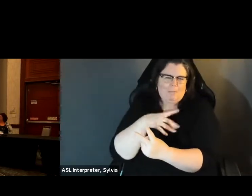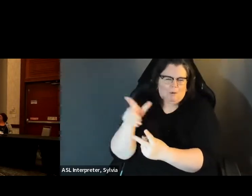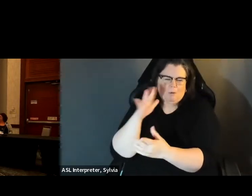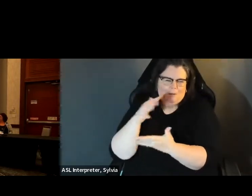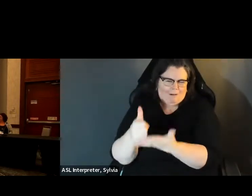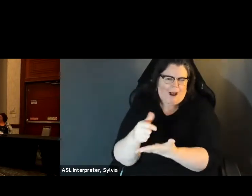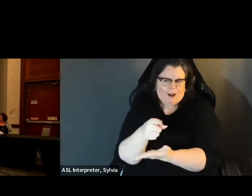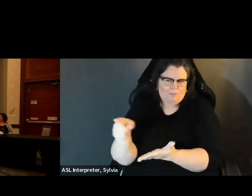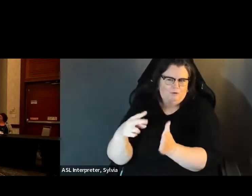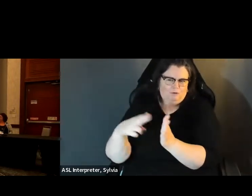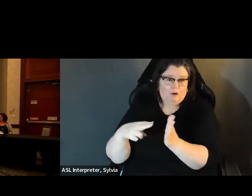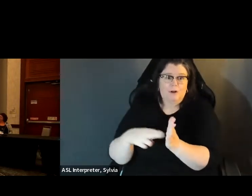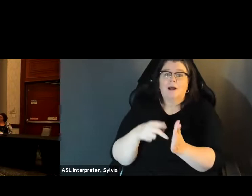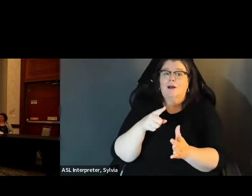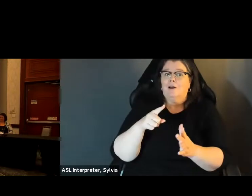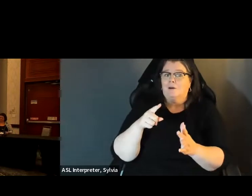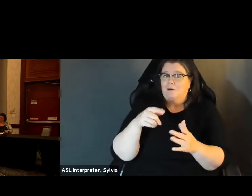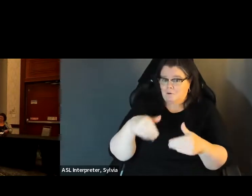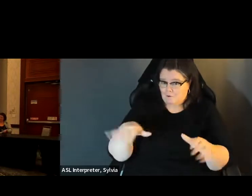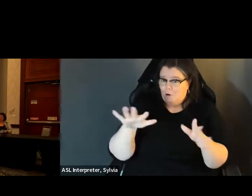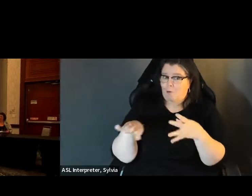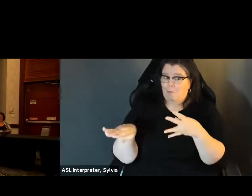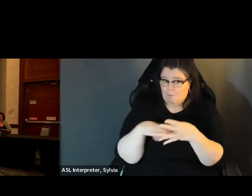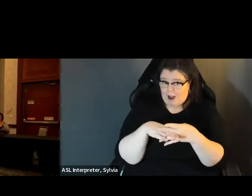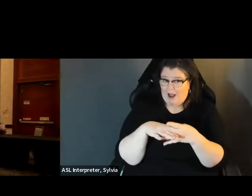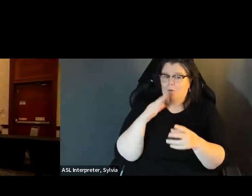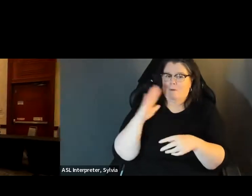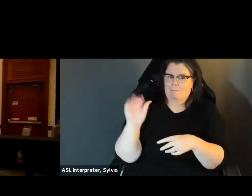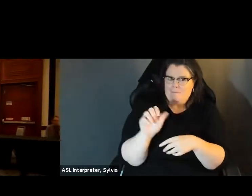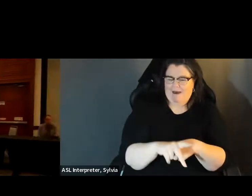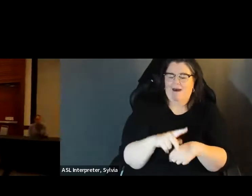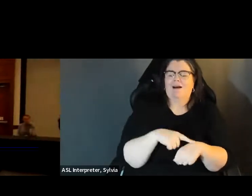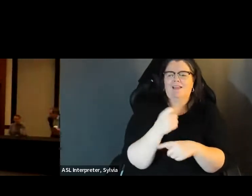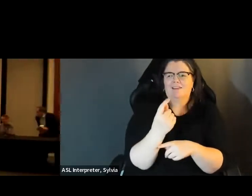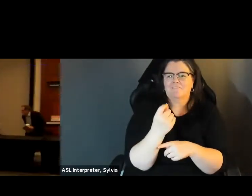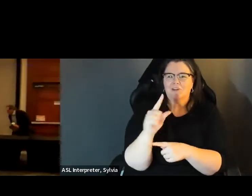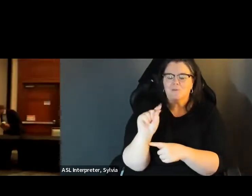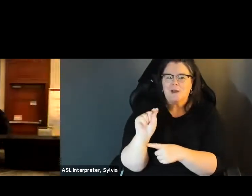the summit, that you can do s in the lobby, both Olivia can do that. So, again, we're going to reconvene at 11:20.